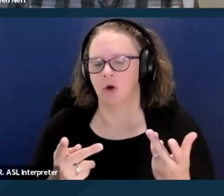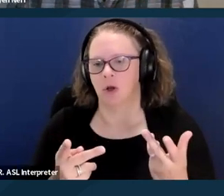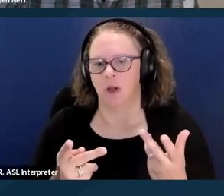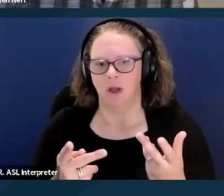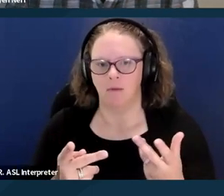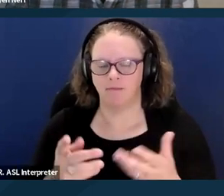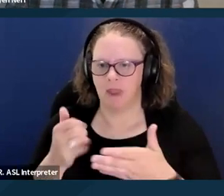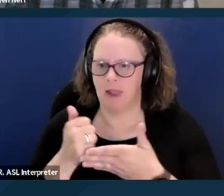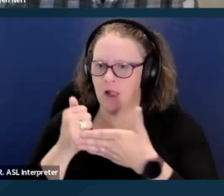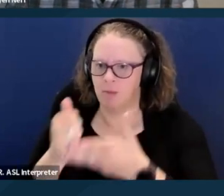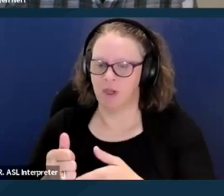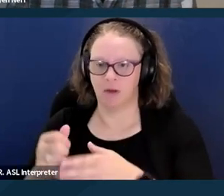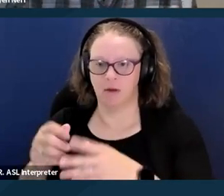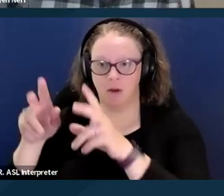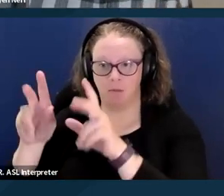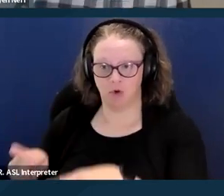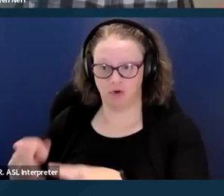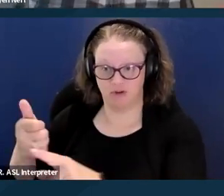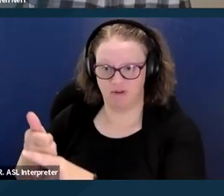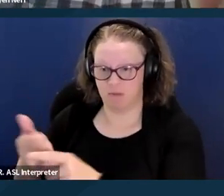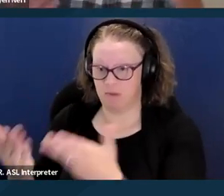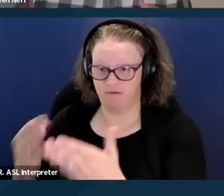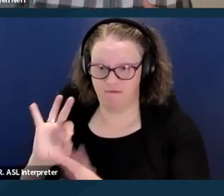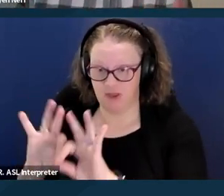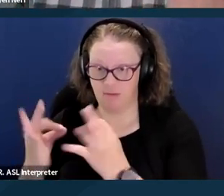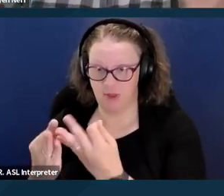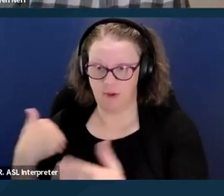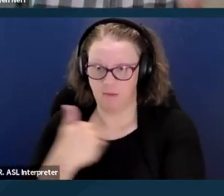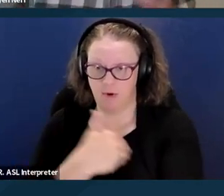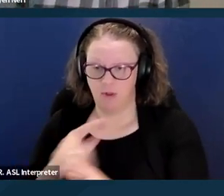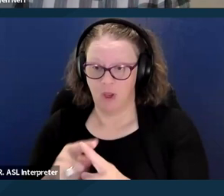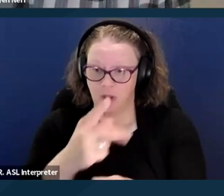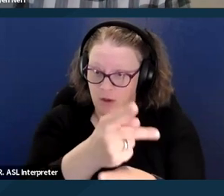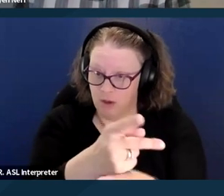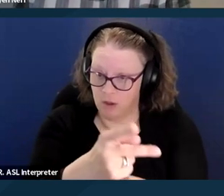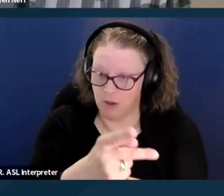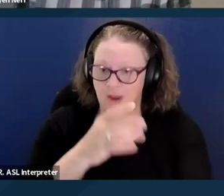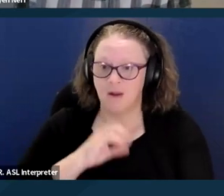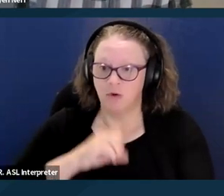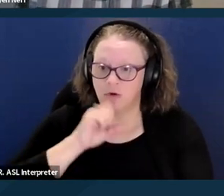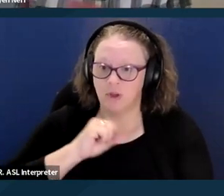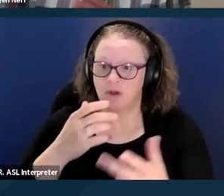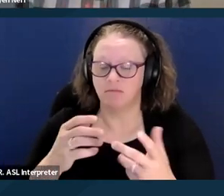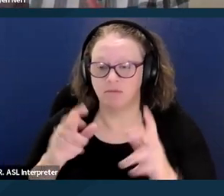caring for an elderly person to be able to get a respite from that and have someone else come in and provide services